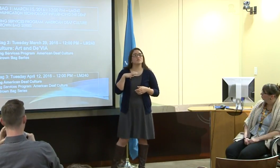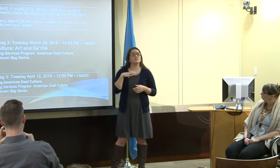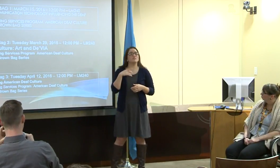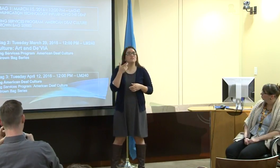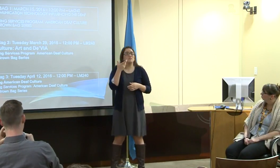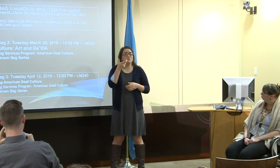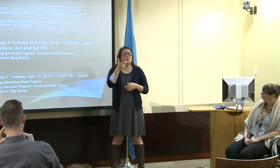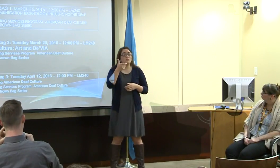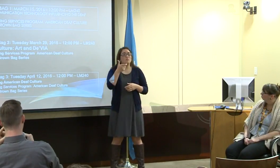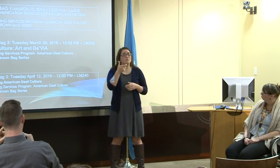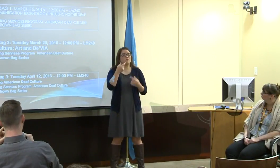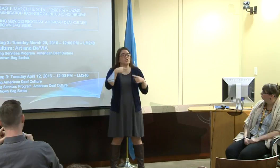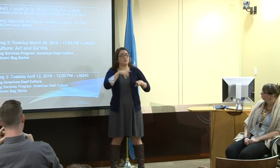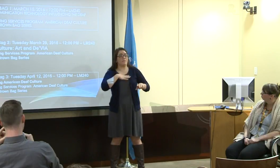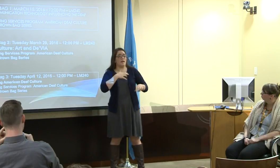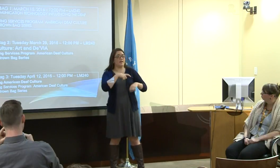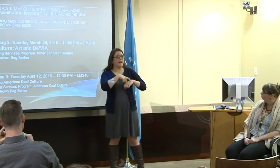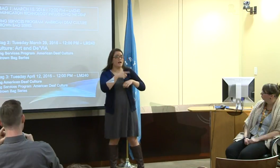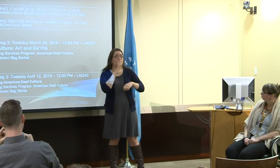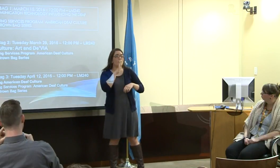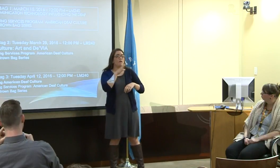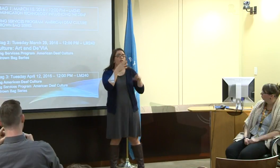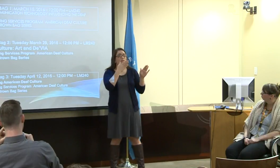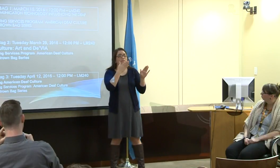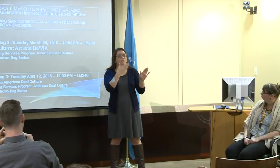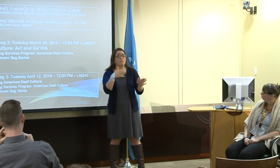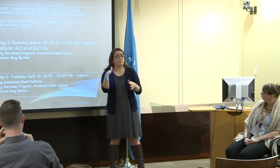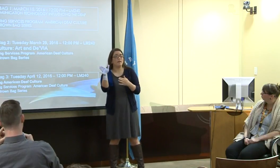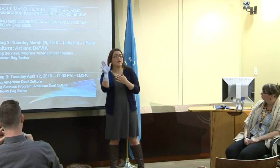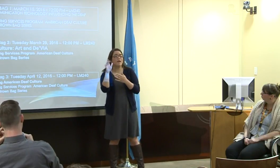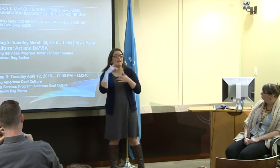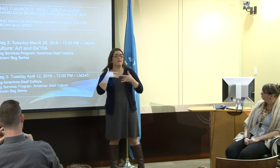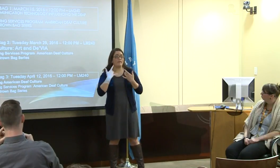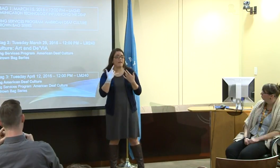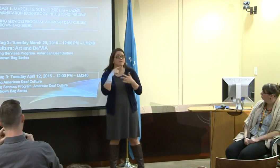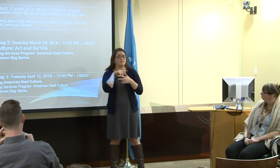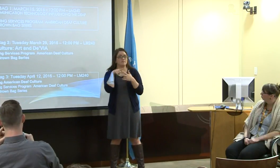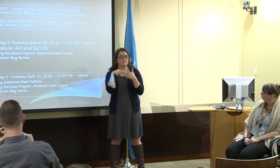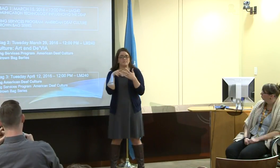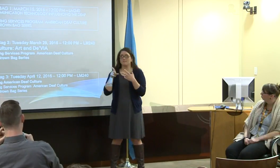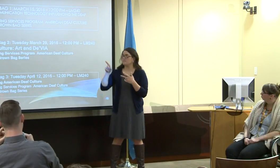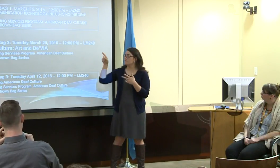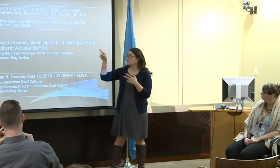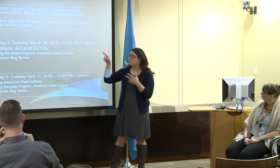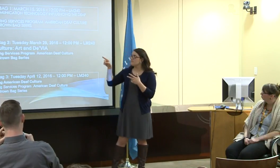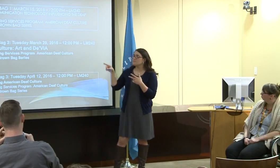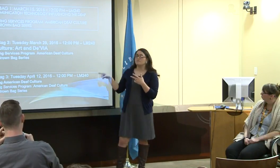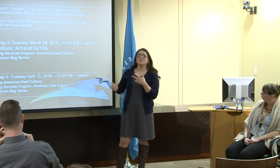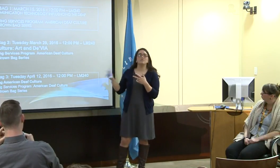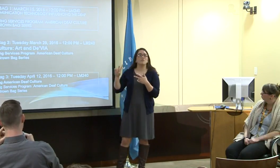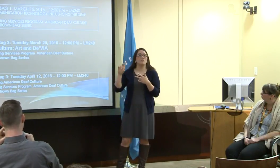I'm an intern here at the Library of Congress. During my time, I was responsible for planning events,